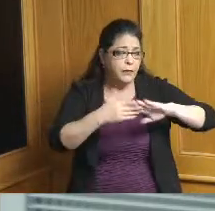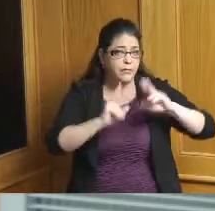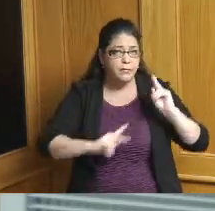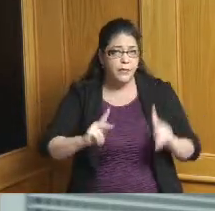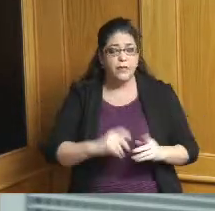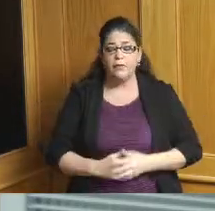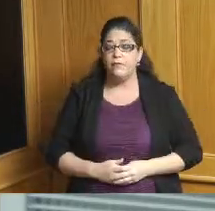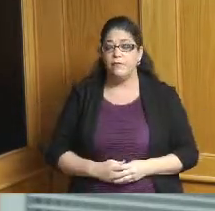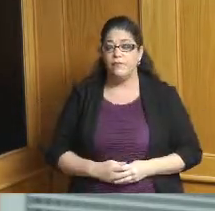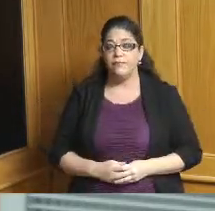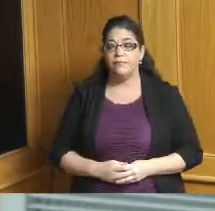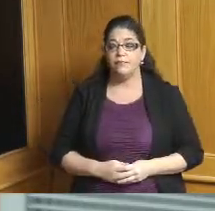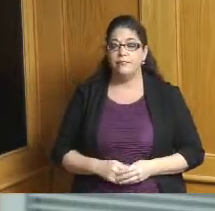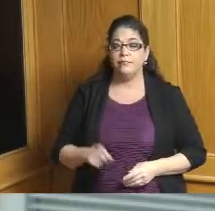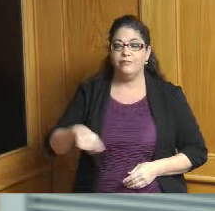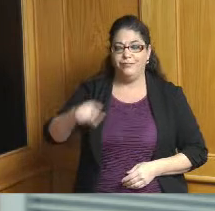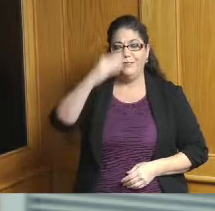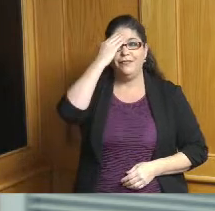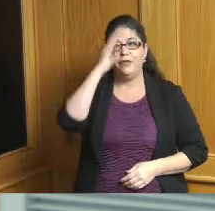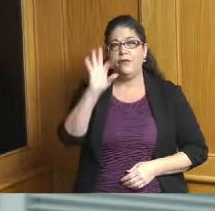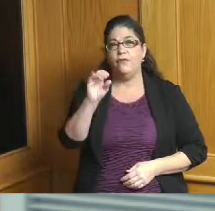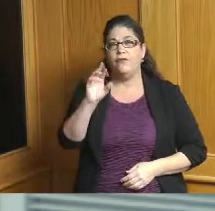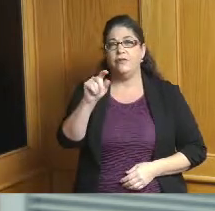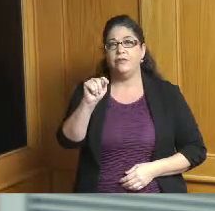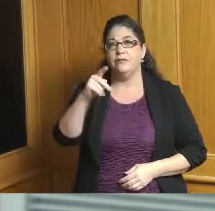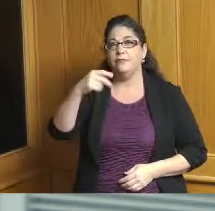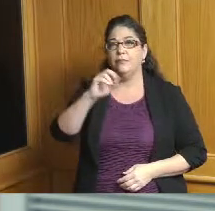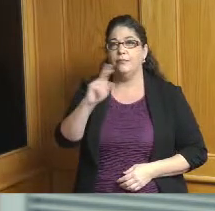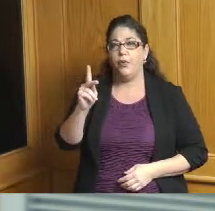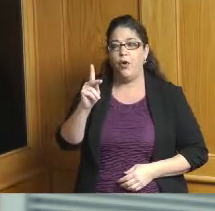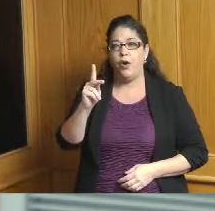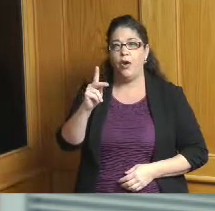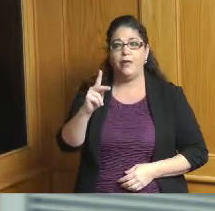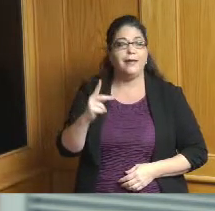I'm sure all of you are familiar with Forest Park we're one of since Hamilton County's more diverse